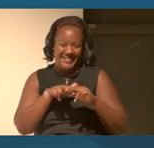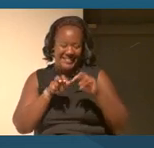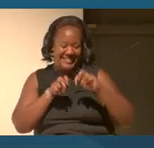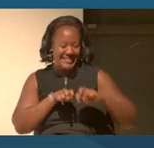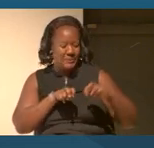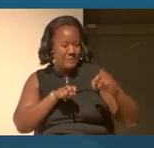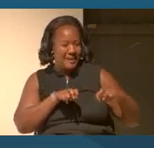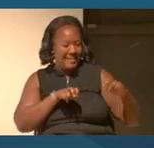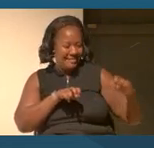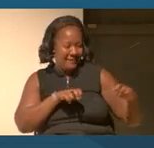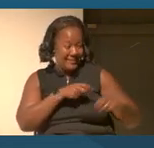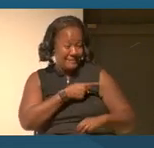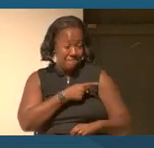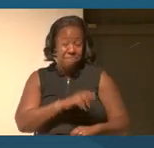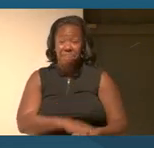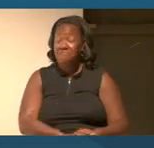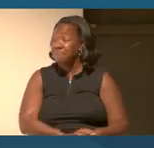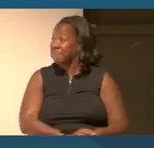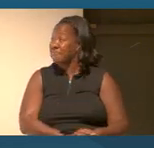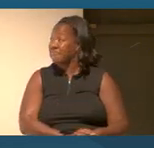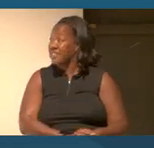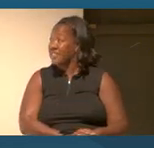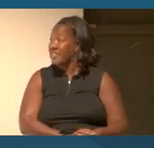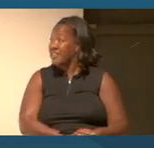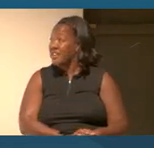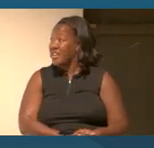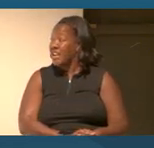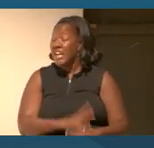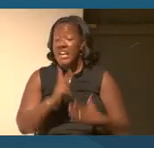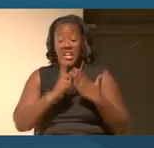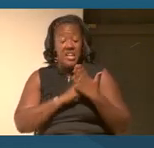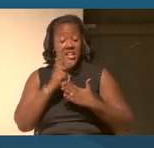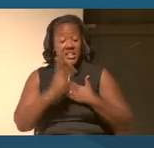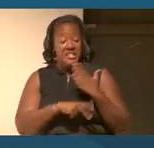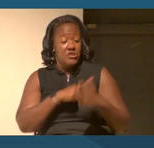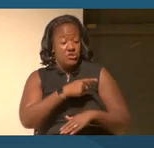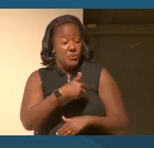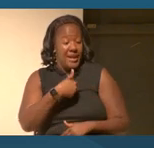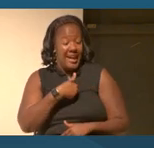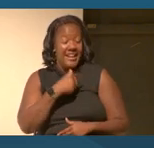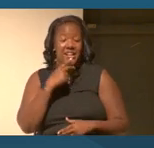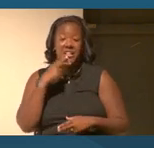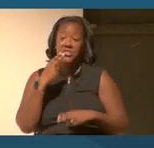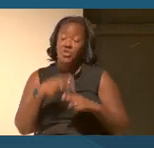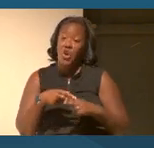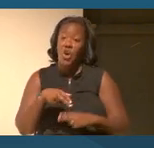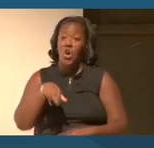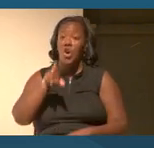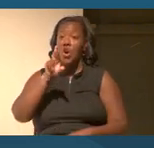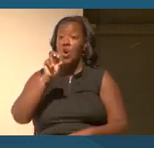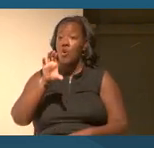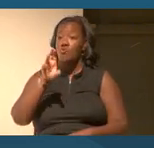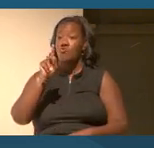I wanted to first ask you, the initiative you had is called Reckoning with Our Racial Past.